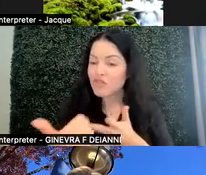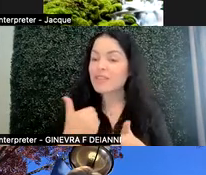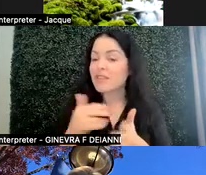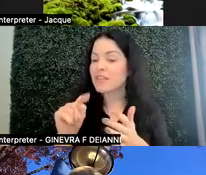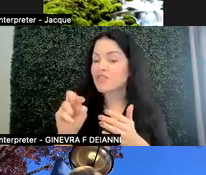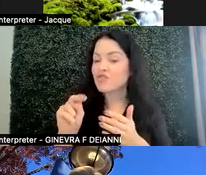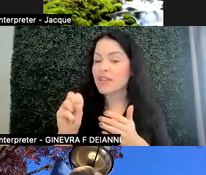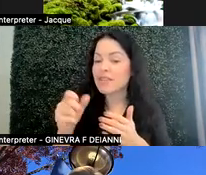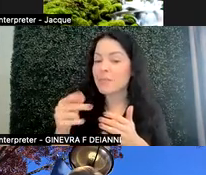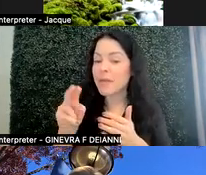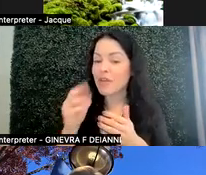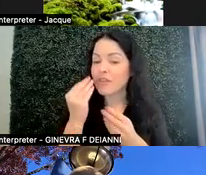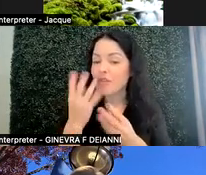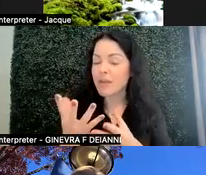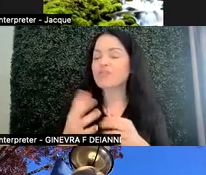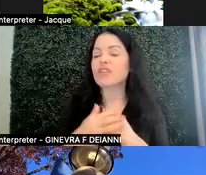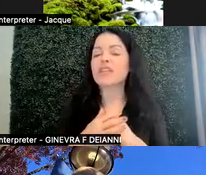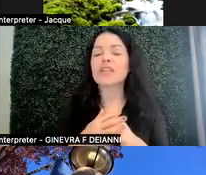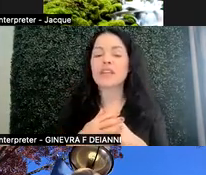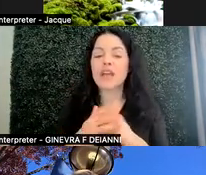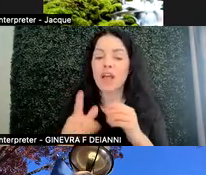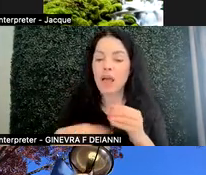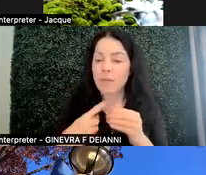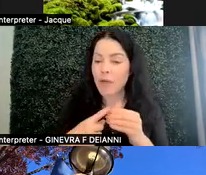and criteria in an assignment or activity.